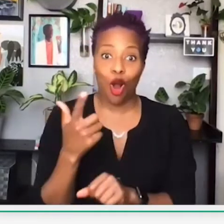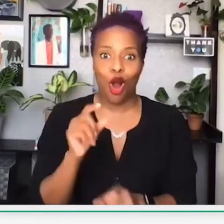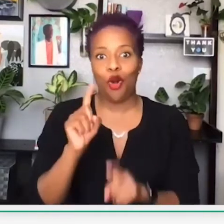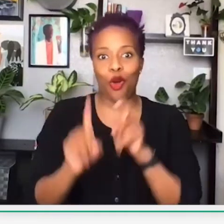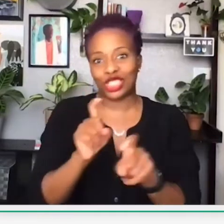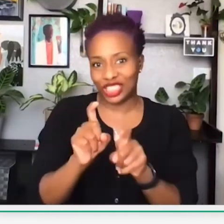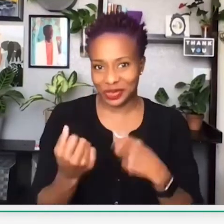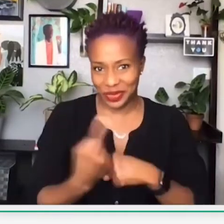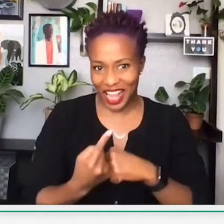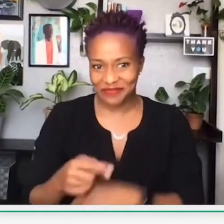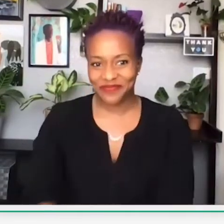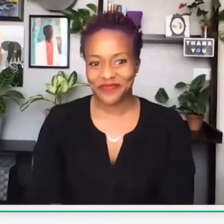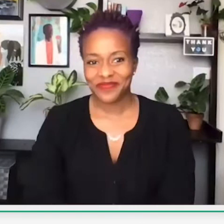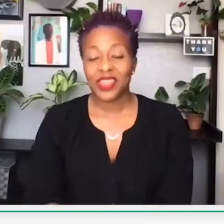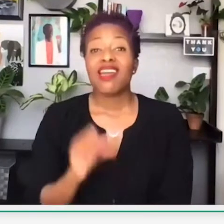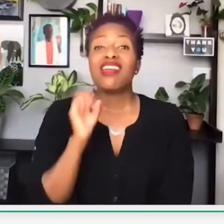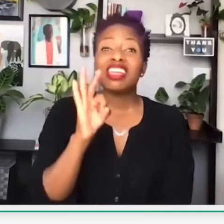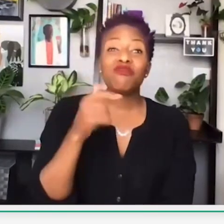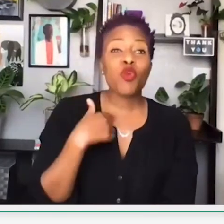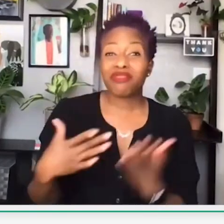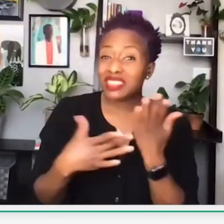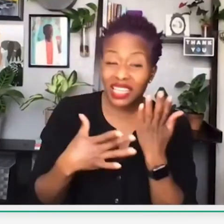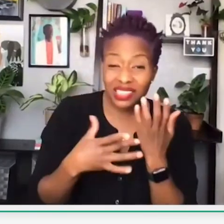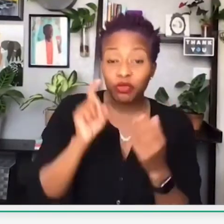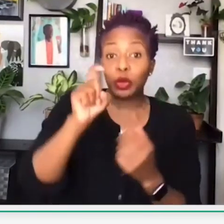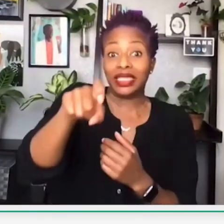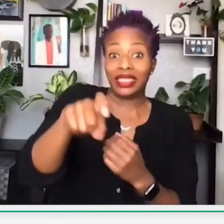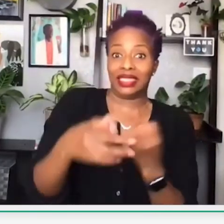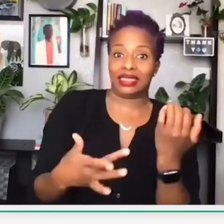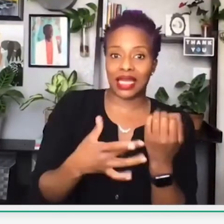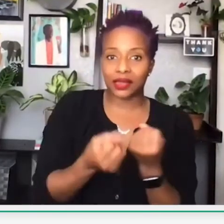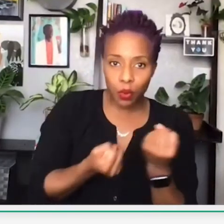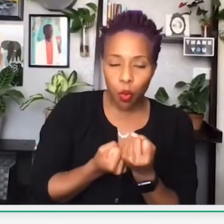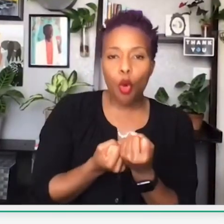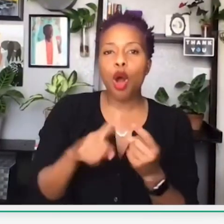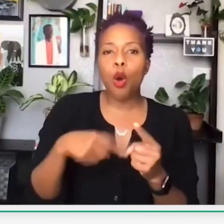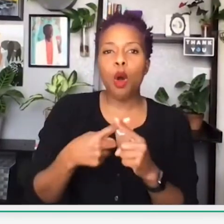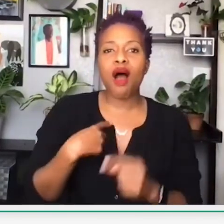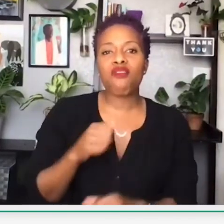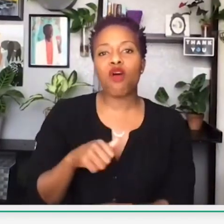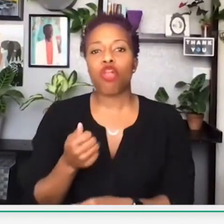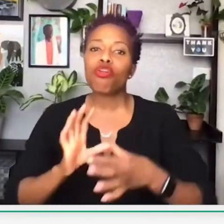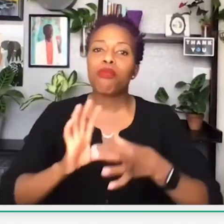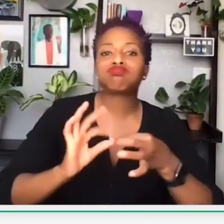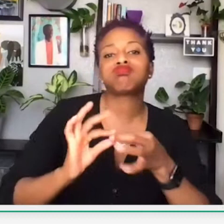routed to the top of the queue. If you have any tech support needs